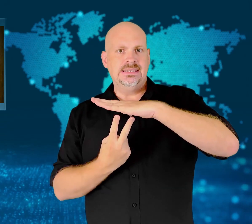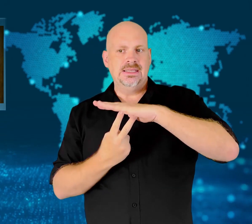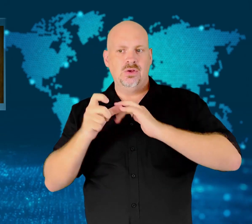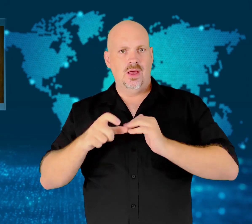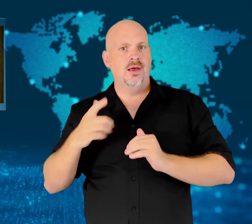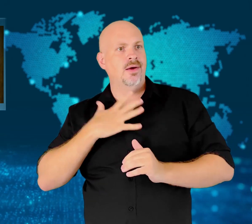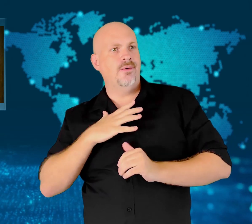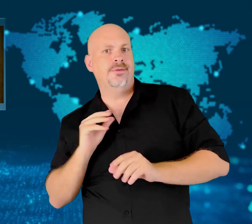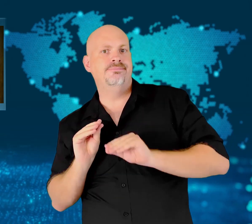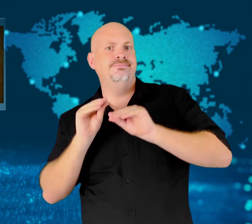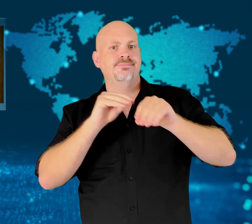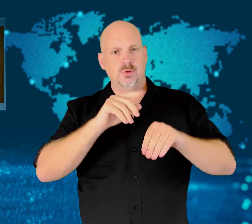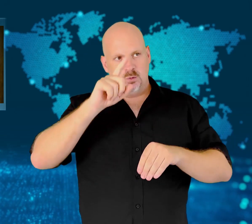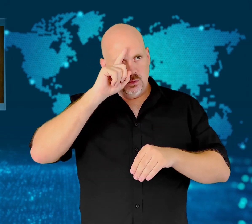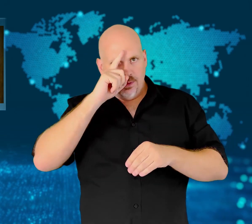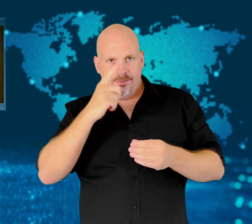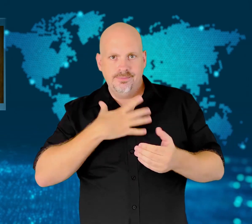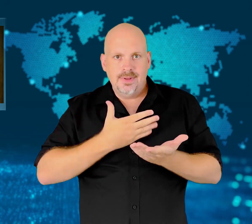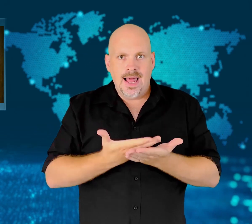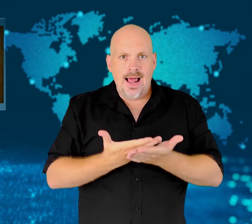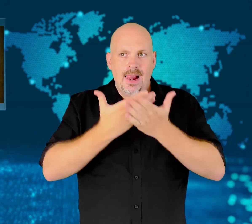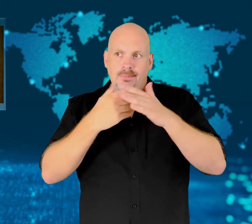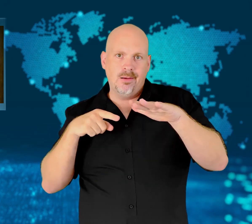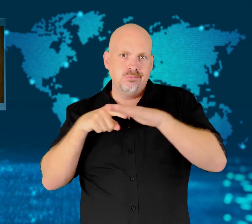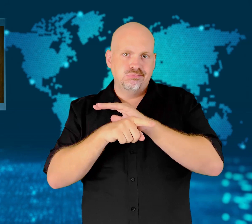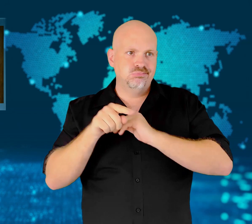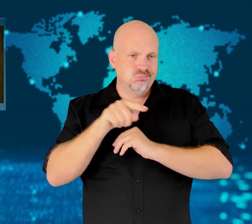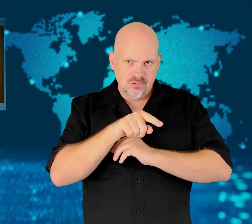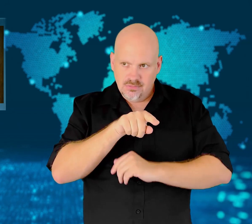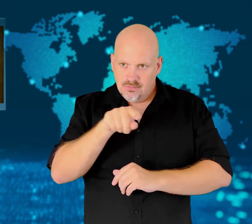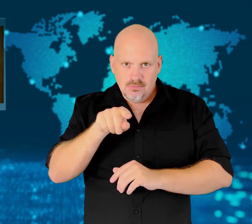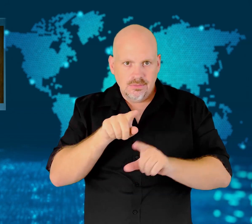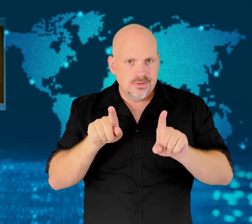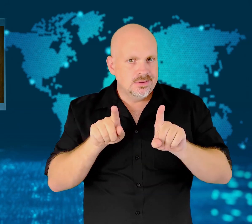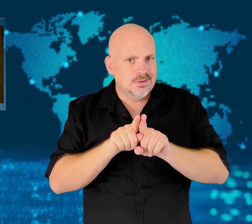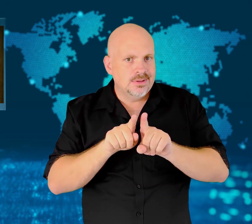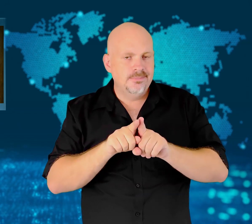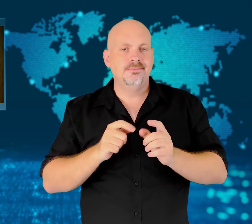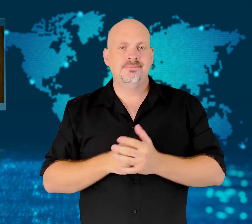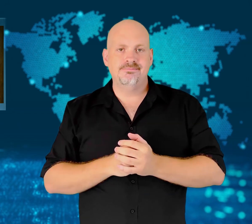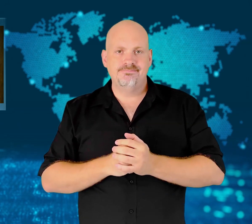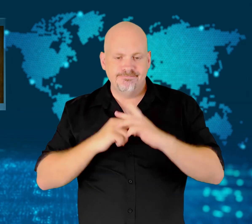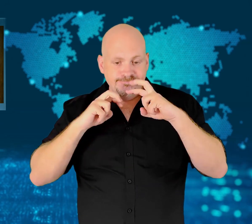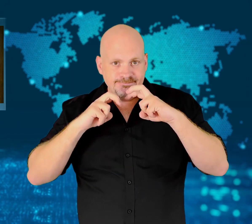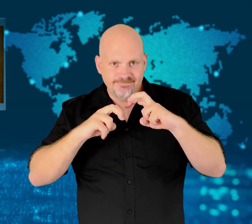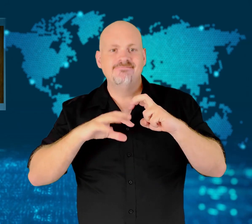It was then discovered that he had a second identity as a Syrian